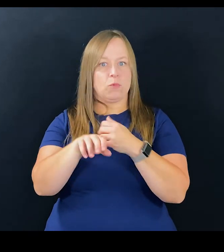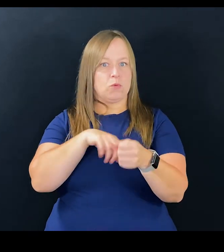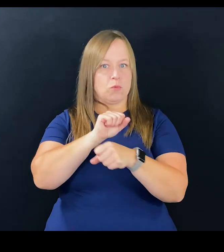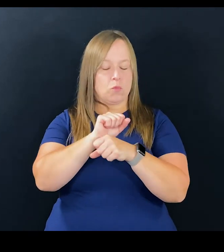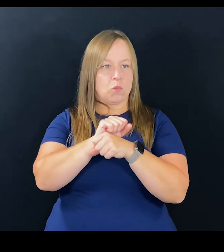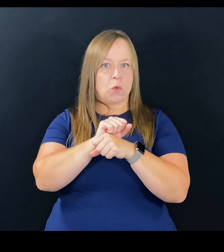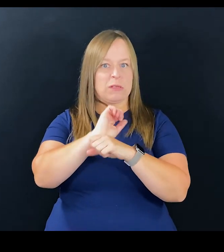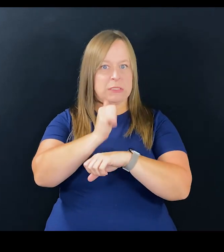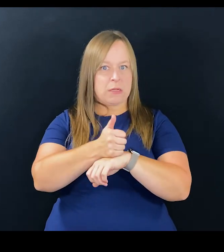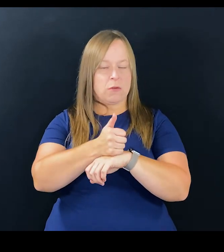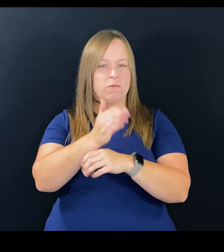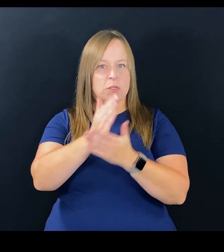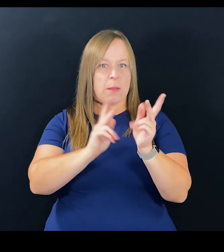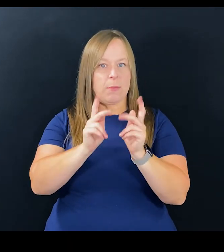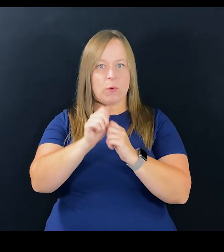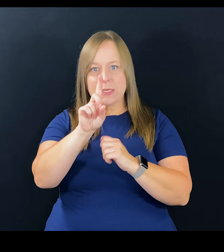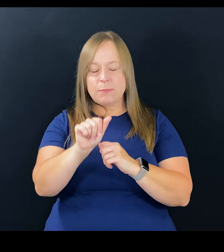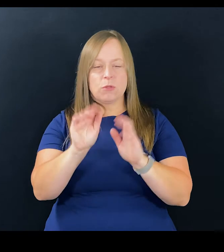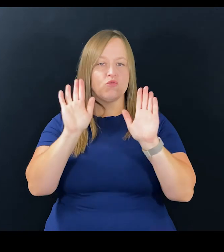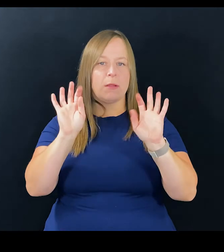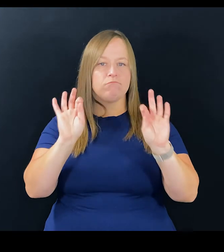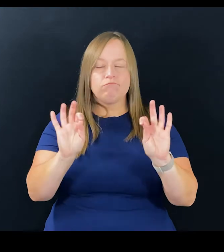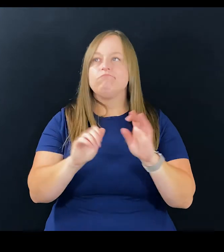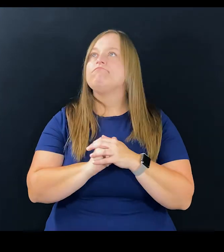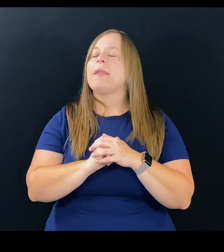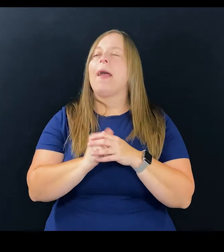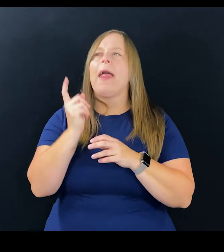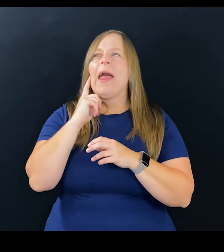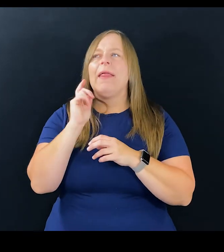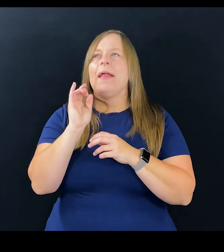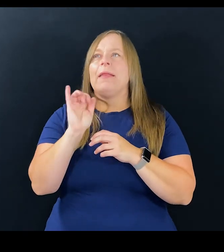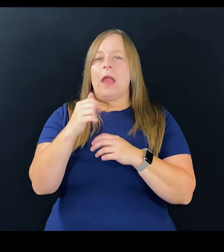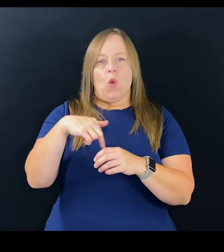a more accessible work center for certain people with disabilities and that's been great.